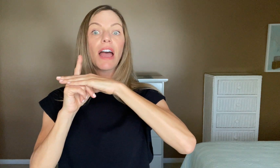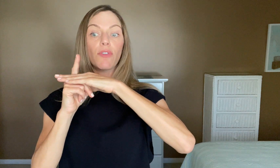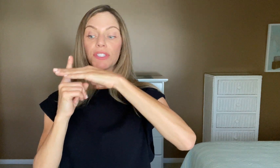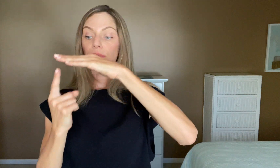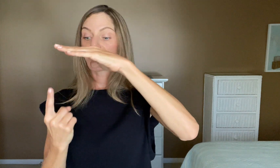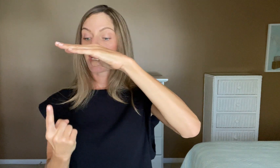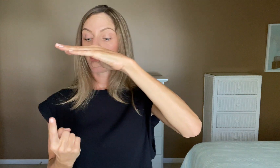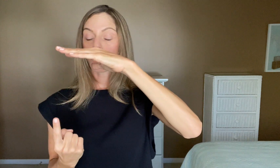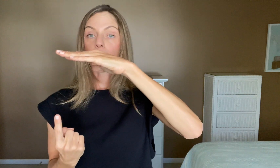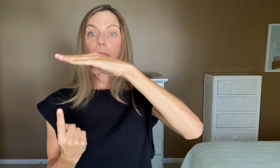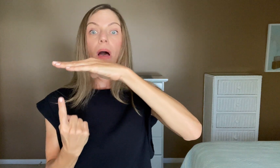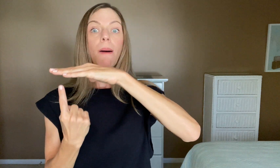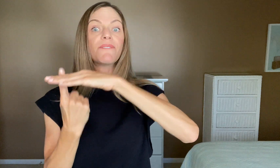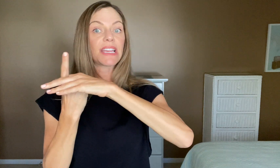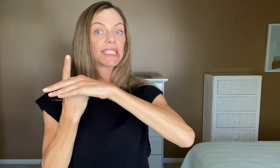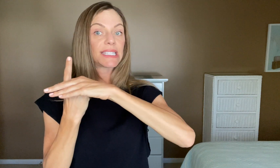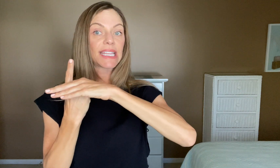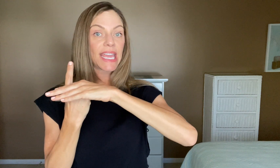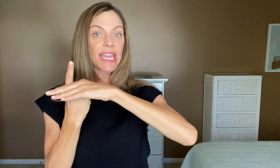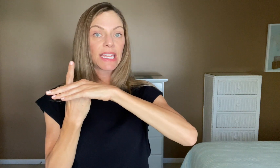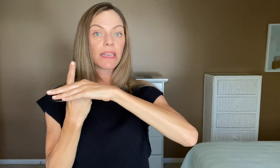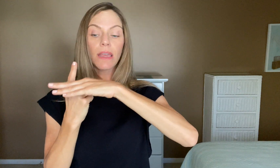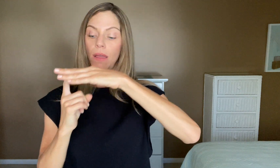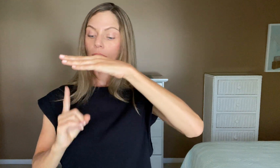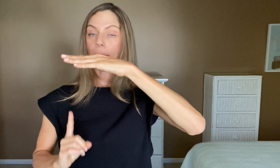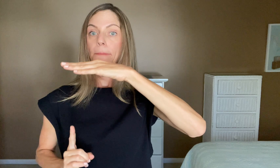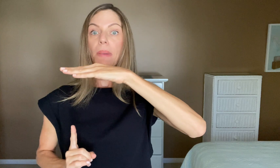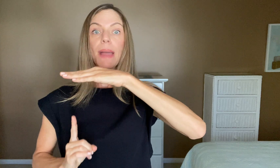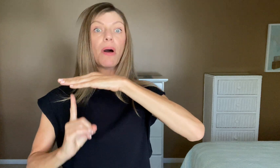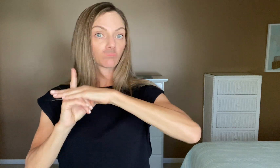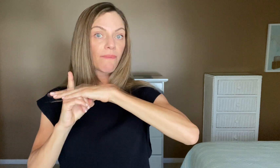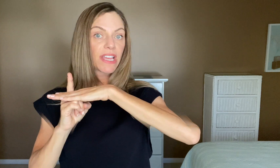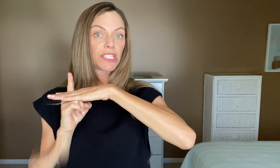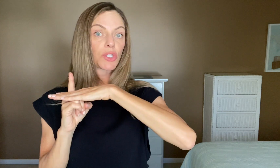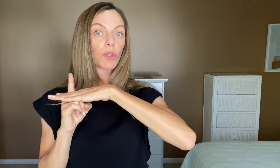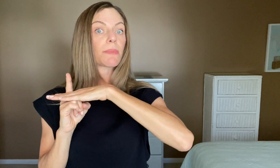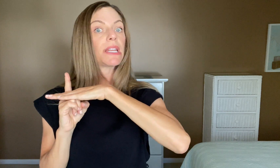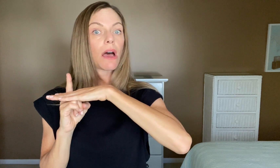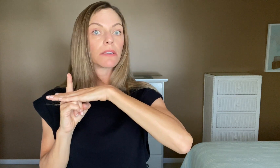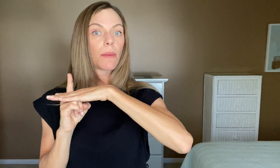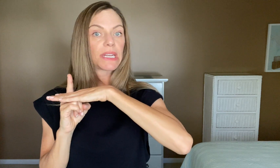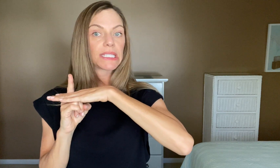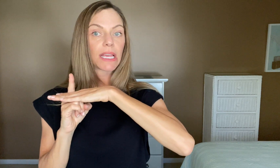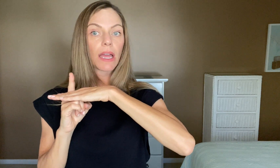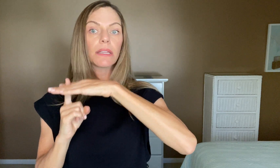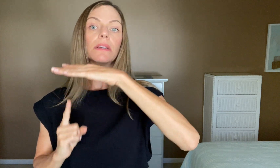I've also seen where the palm faces in. My palm faces towards my non-dominant side.